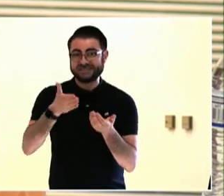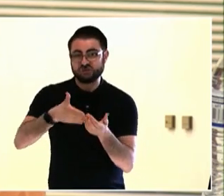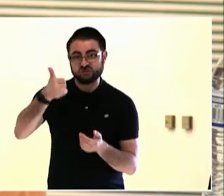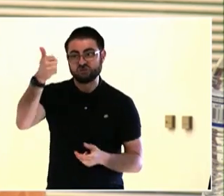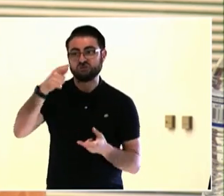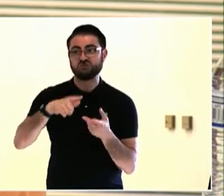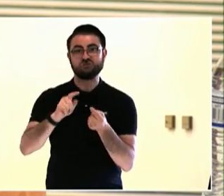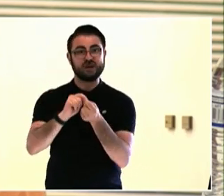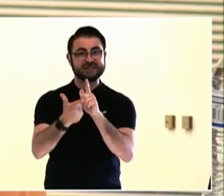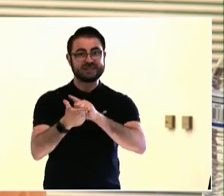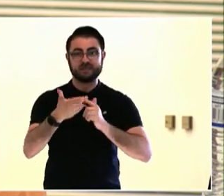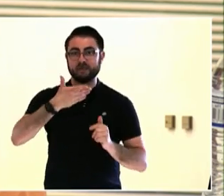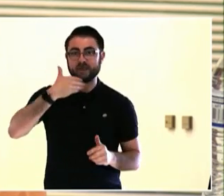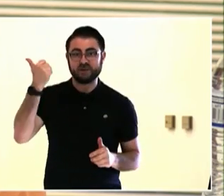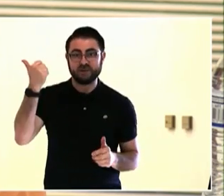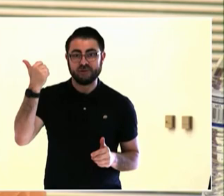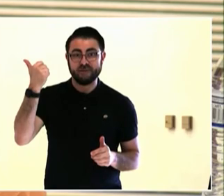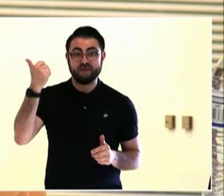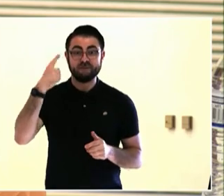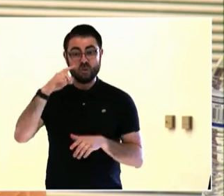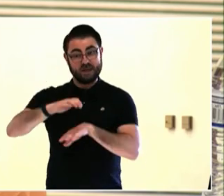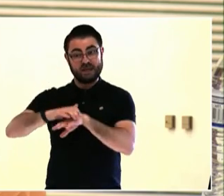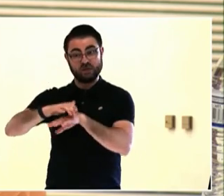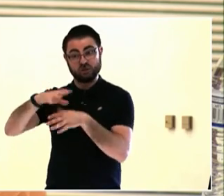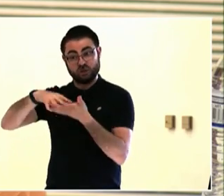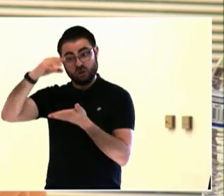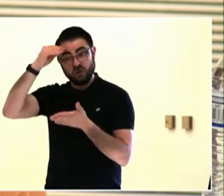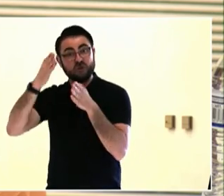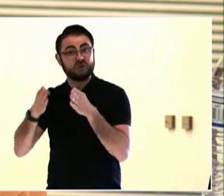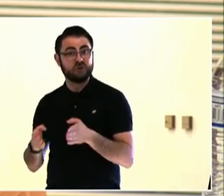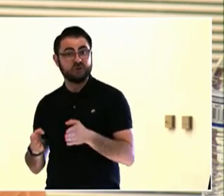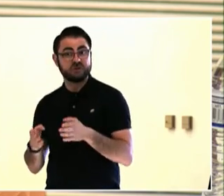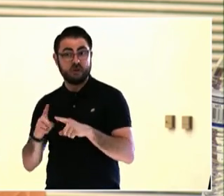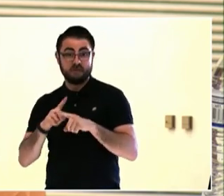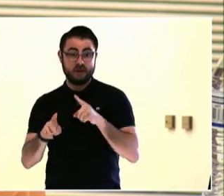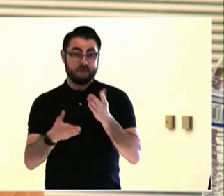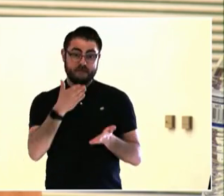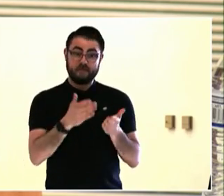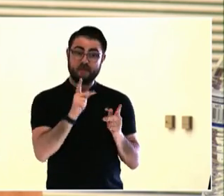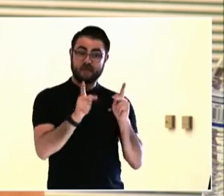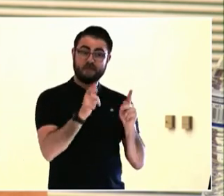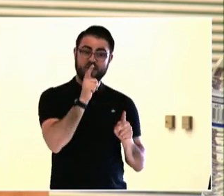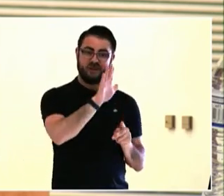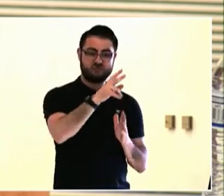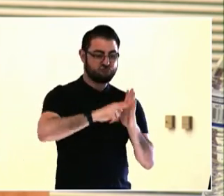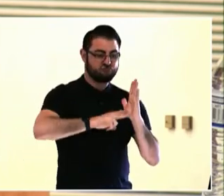What is the -- what's the threshold that allows government